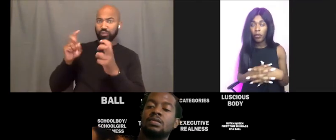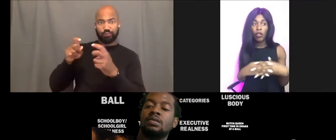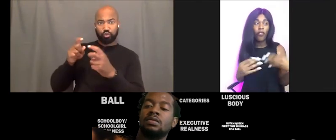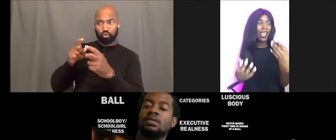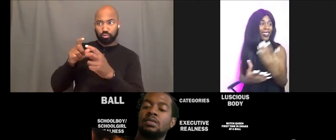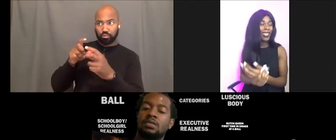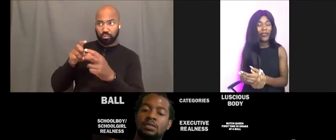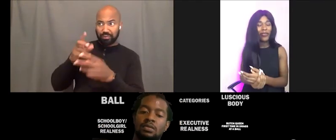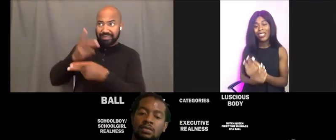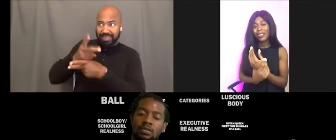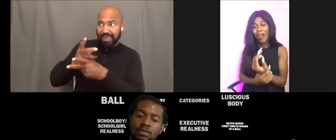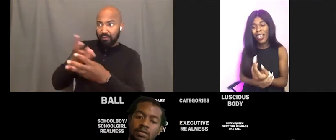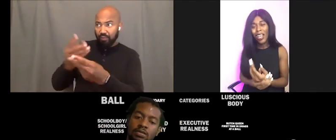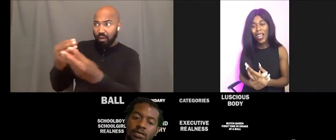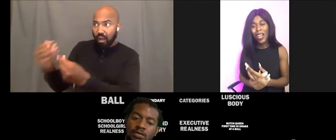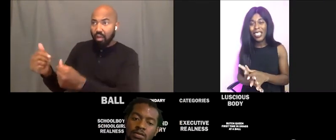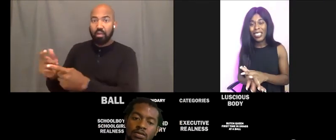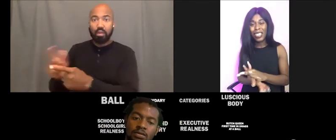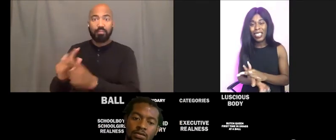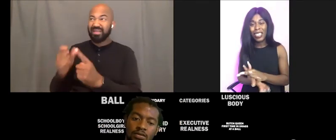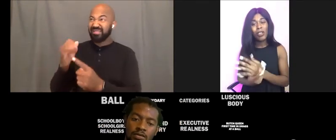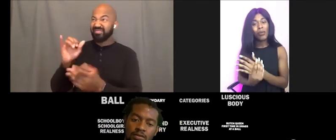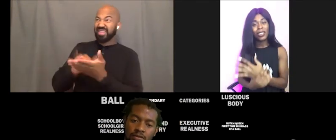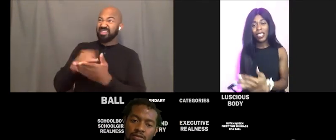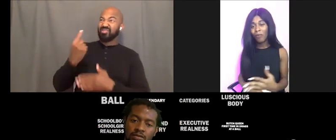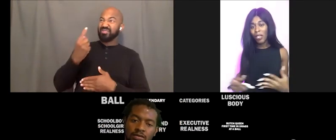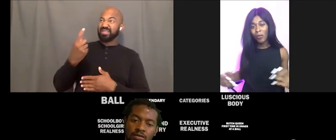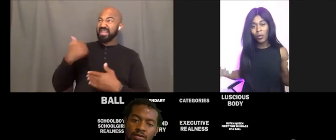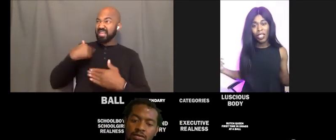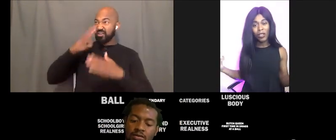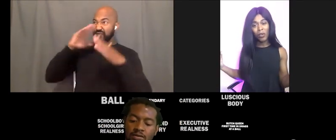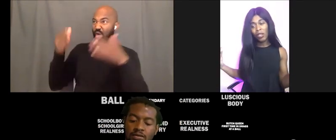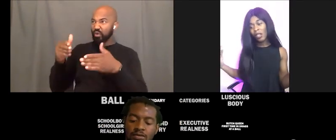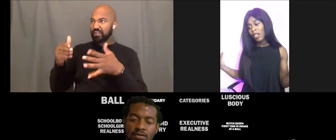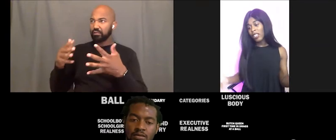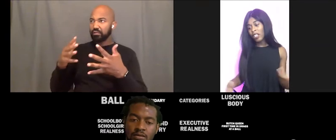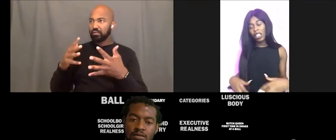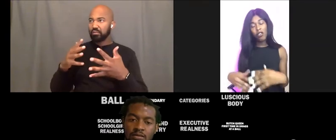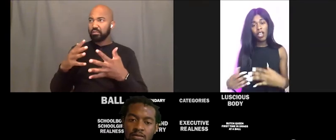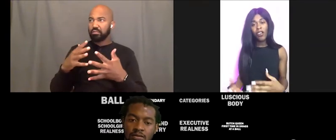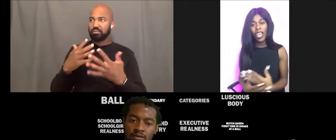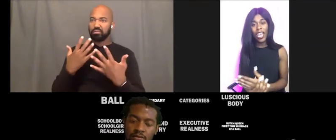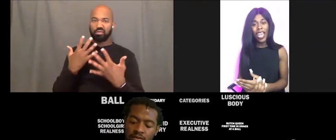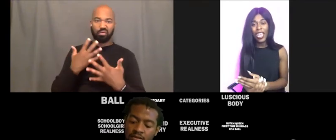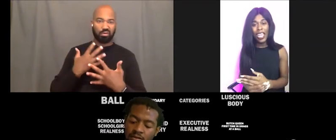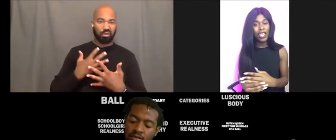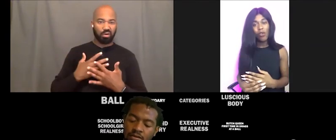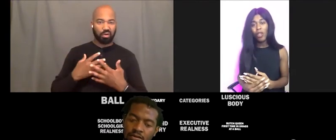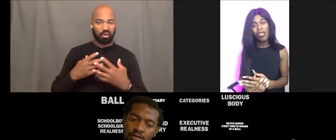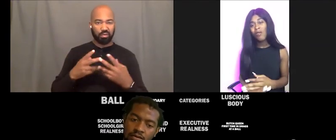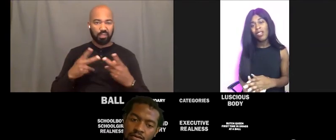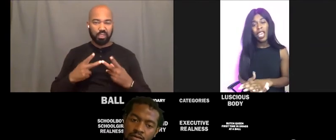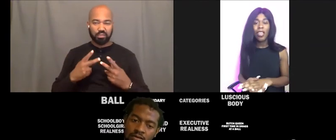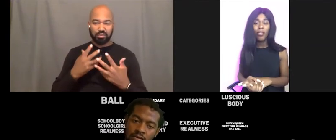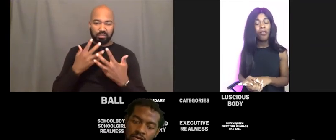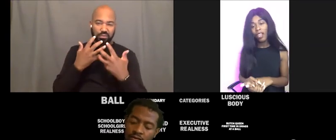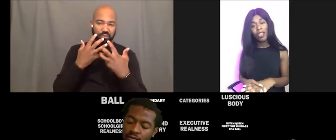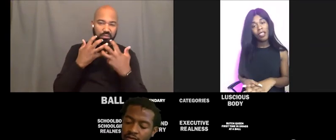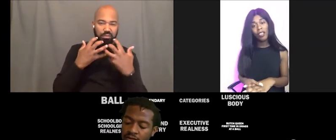you find yourself in these dark places and you resent people and you, it's just like you carry that hate and you, you can't do that.